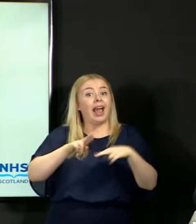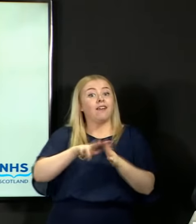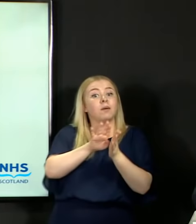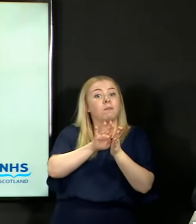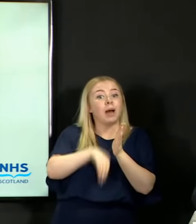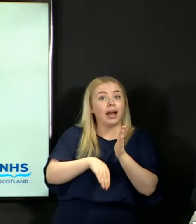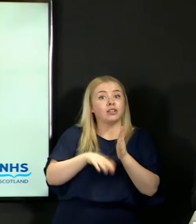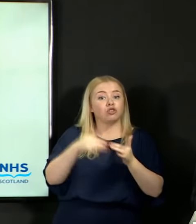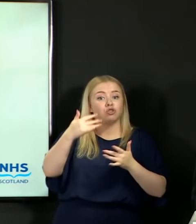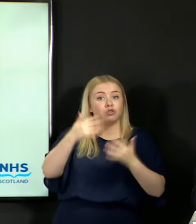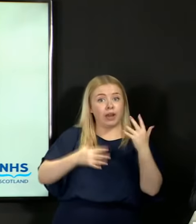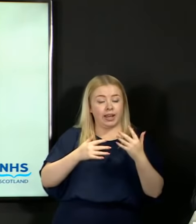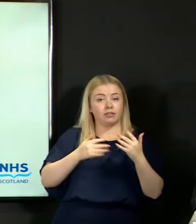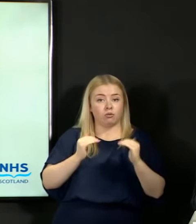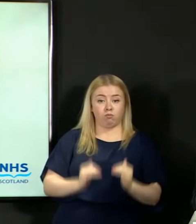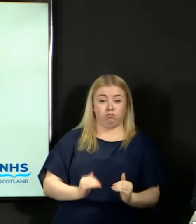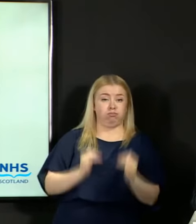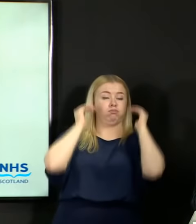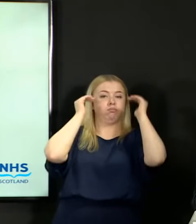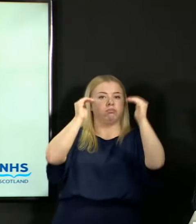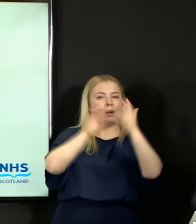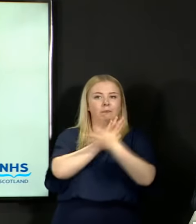will simply say that the results are not credible.